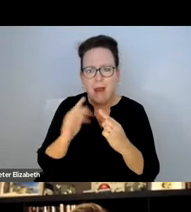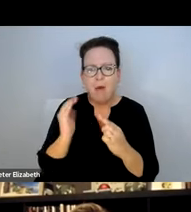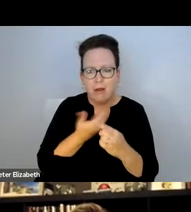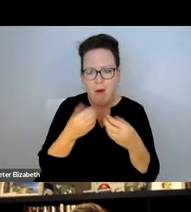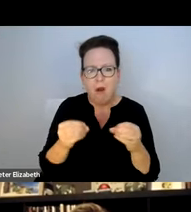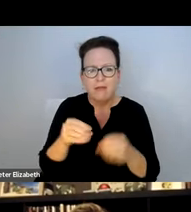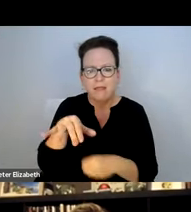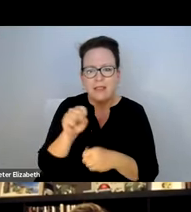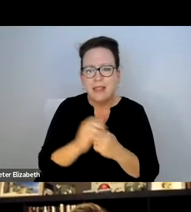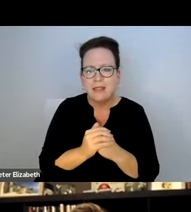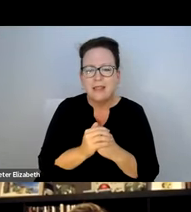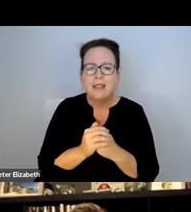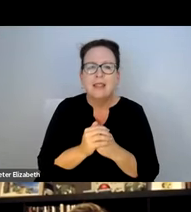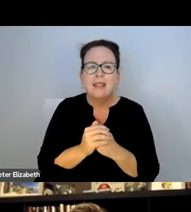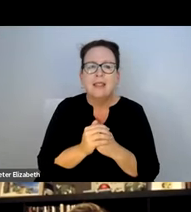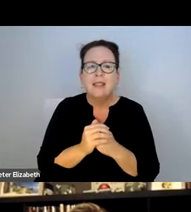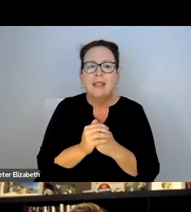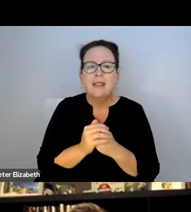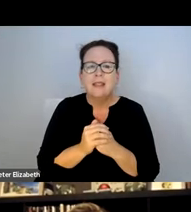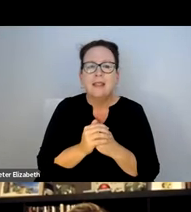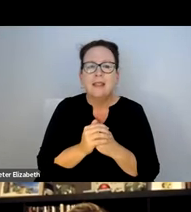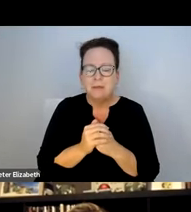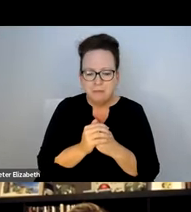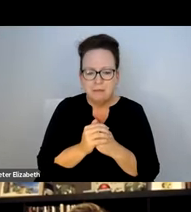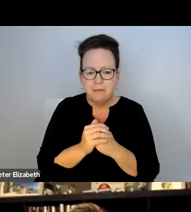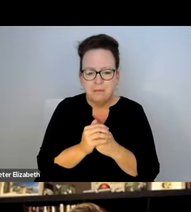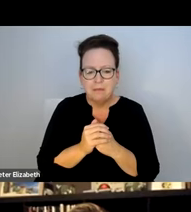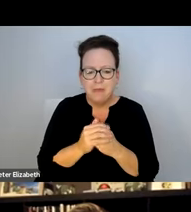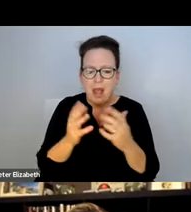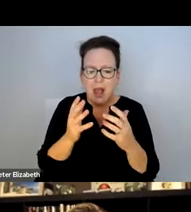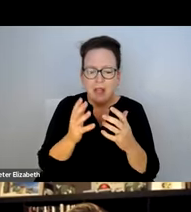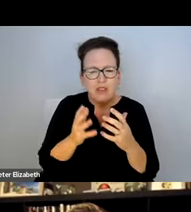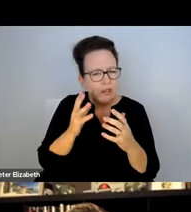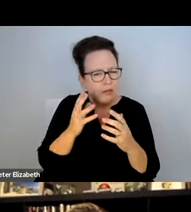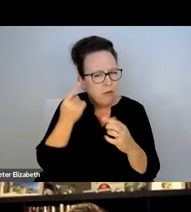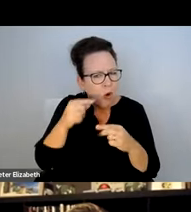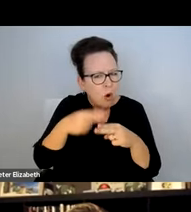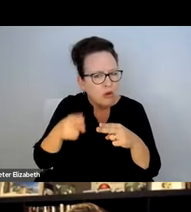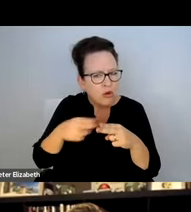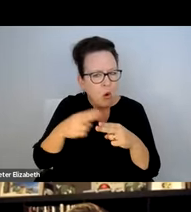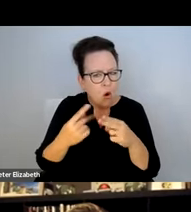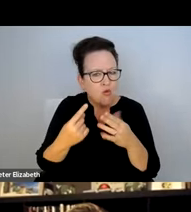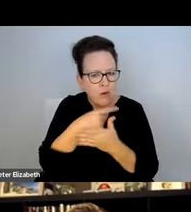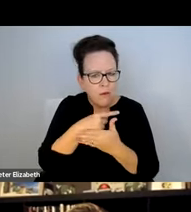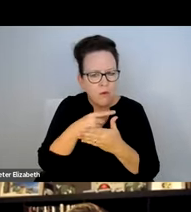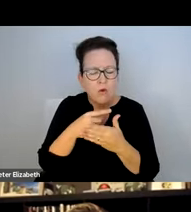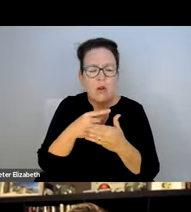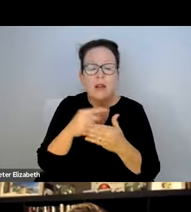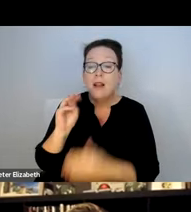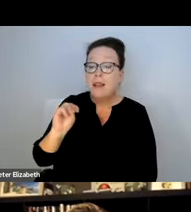A LOT ABOUT INTERNALLY.